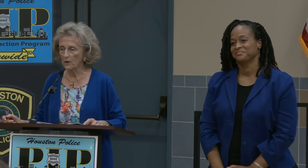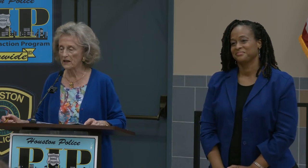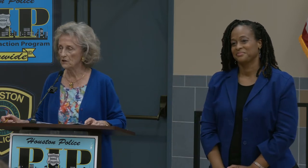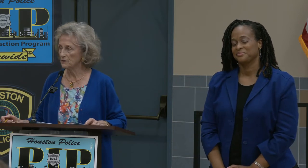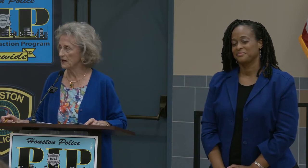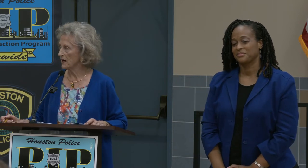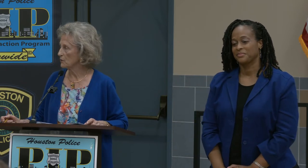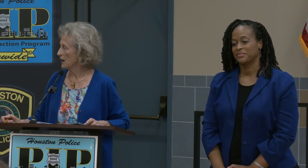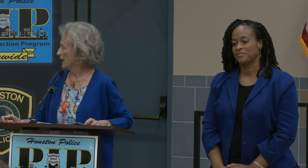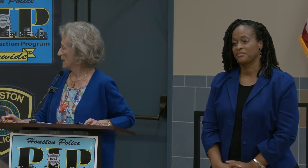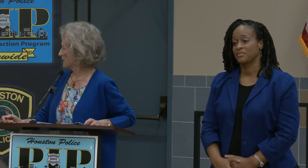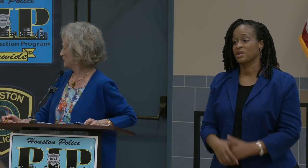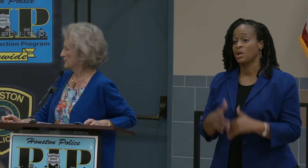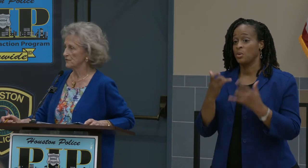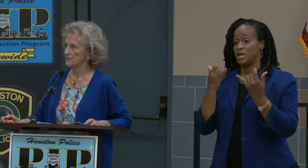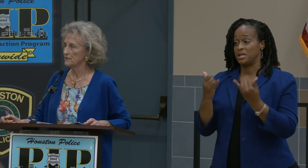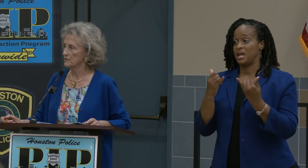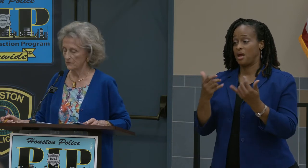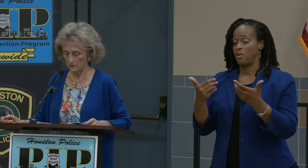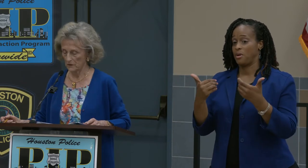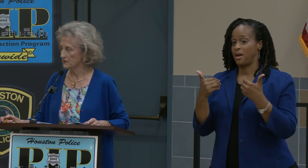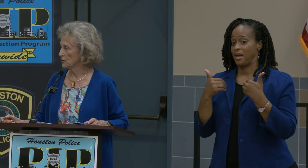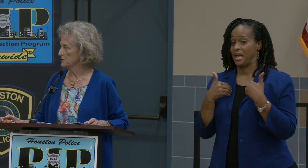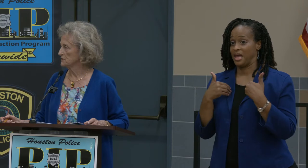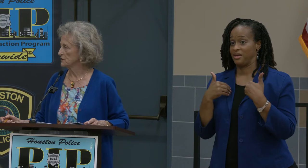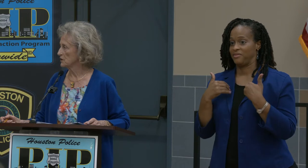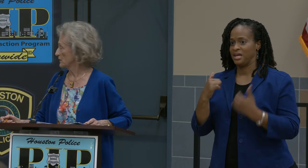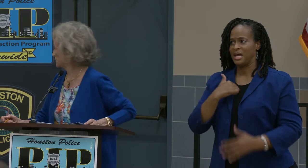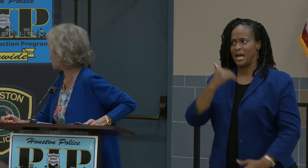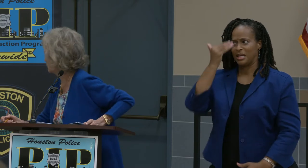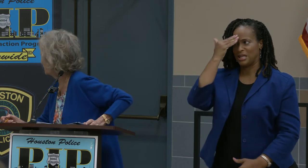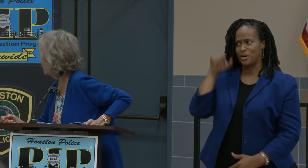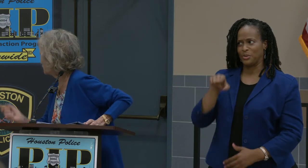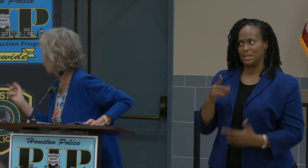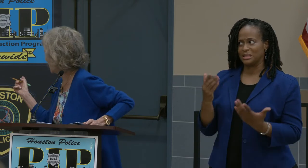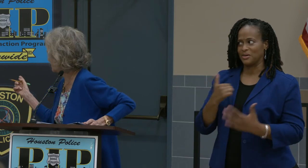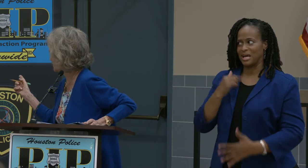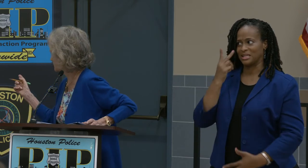We now have -- I know he's here. I saw him. You're hiding.